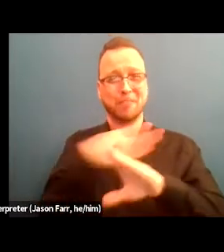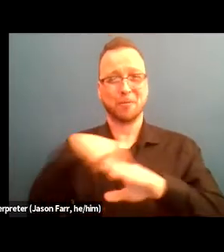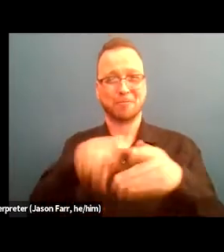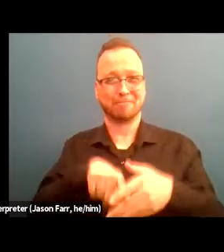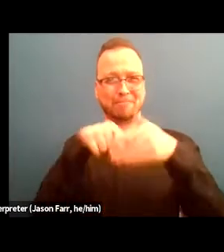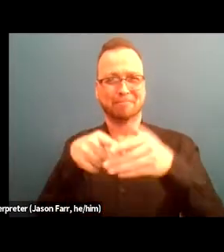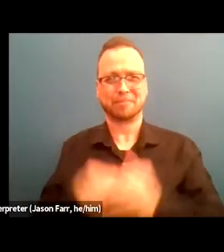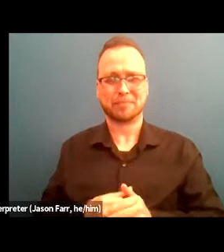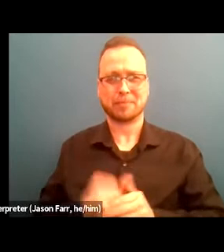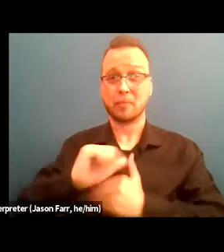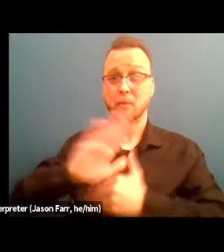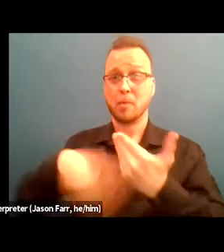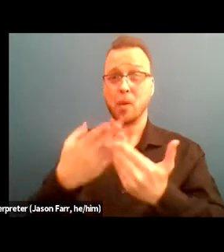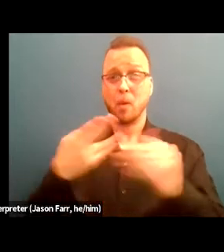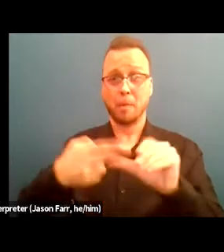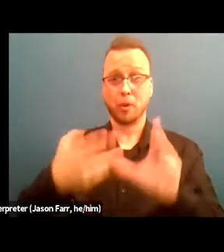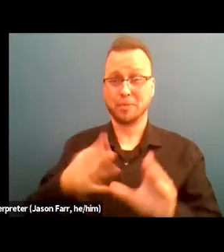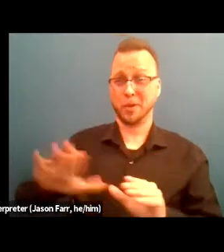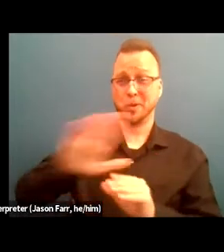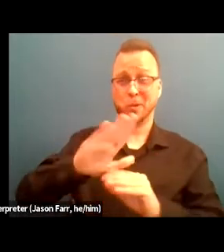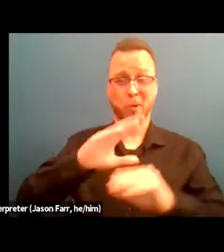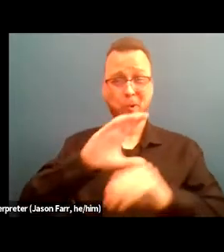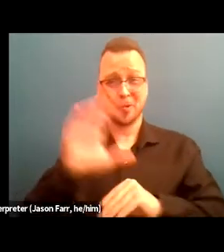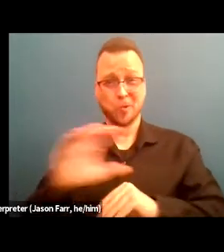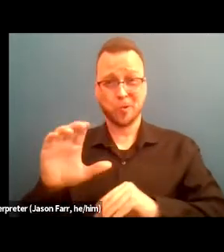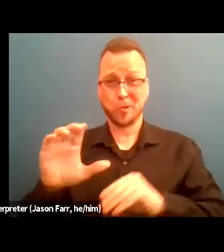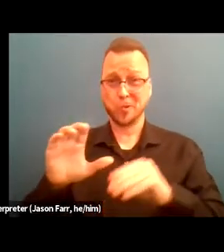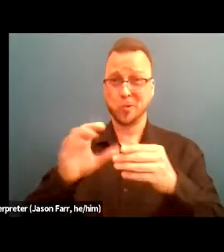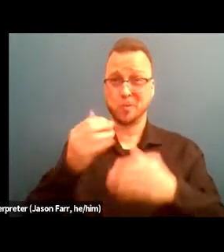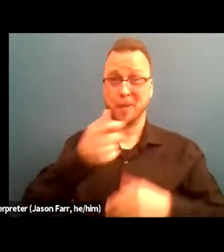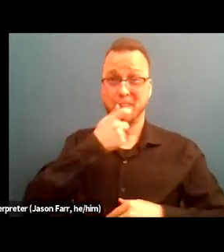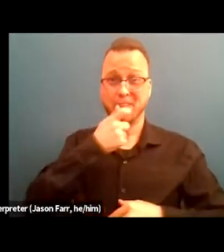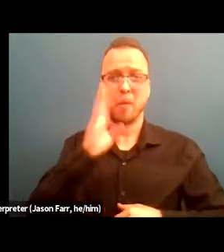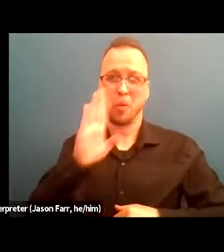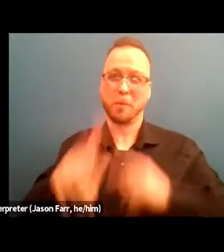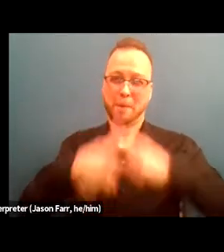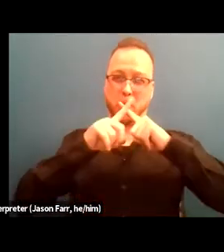all participant lines will be muted there's a lot of you joining us today.